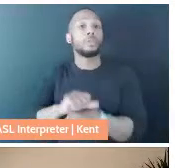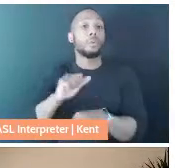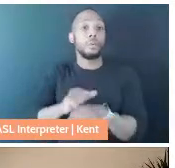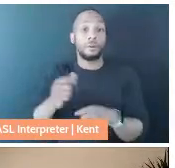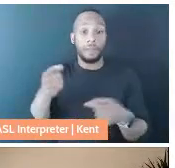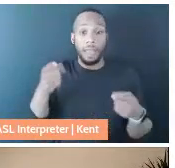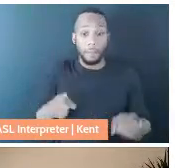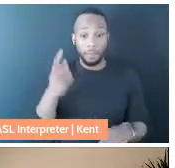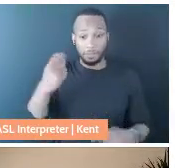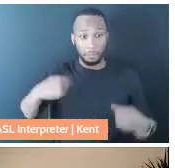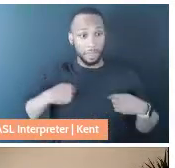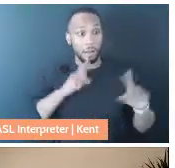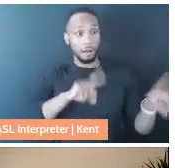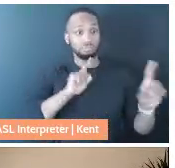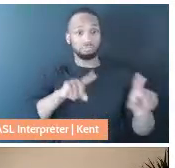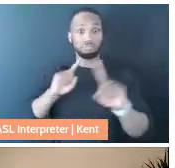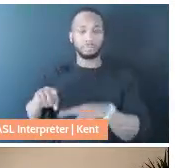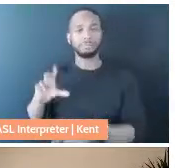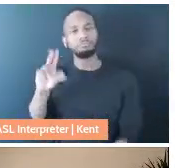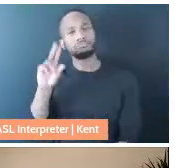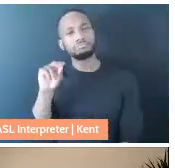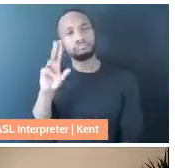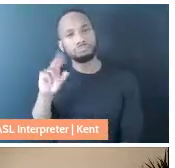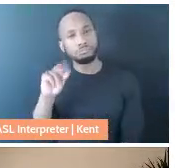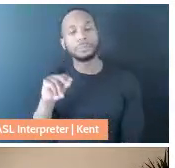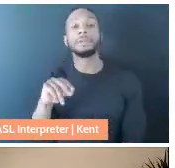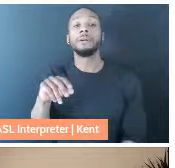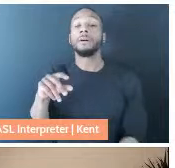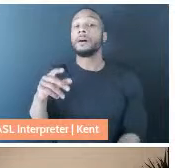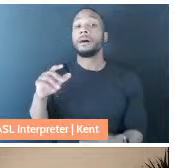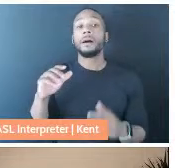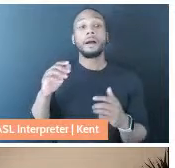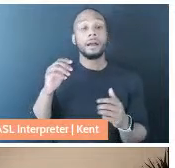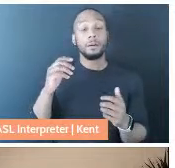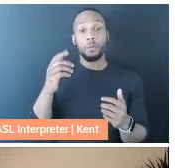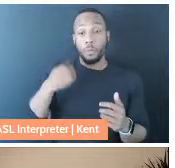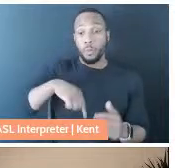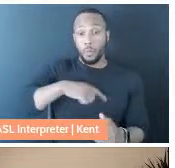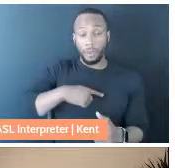commanding that everybody sew masks. It was a lot because we had to build a culture of care.